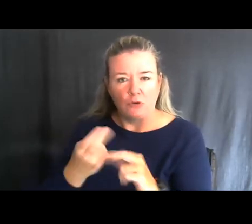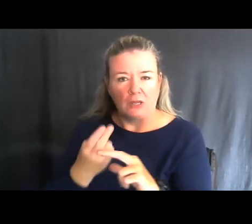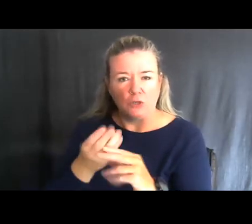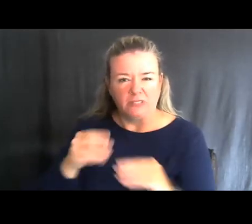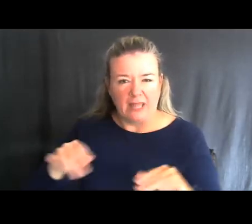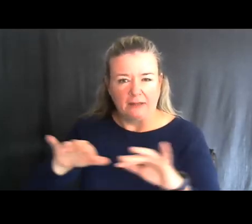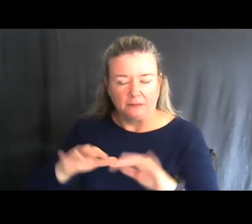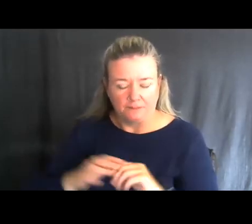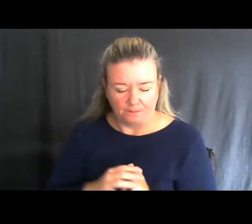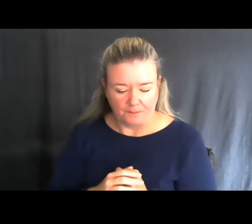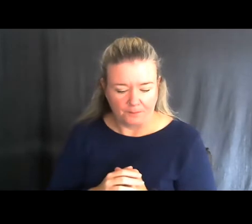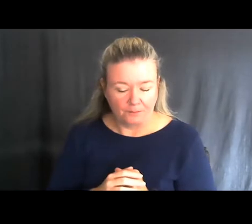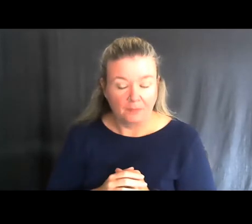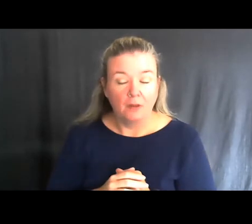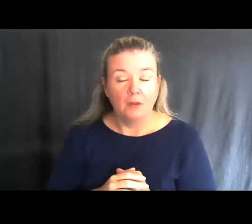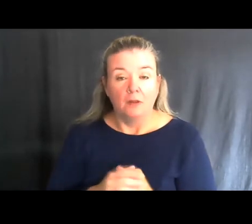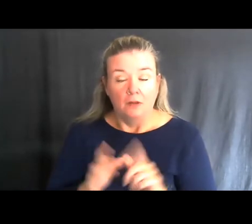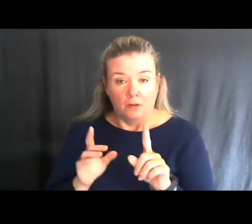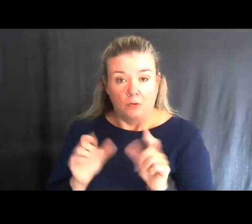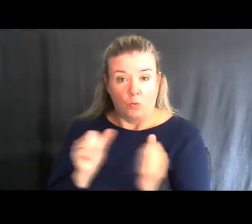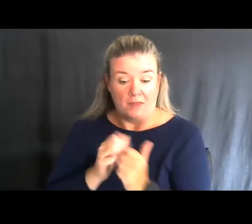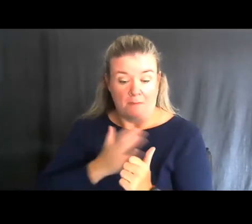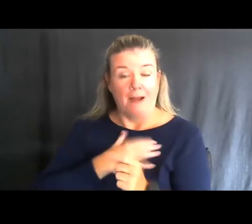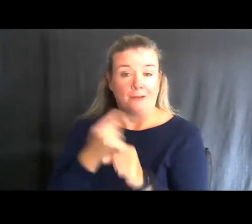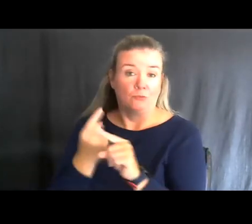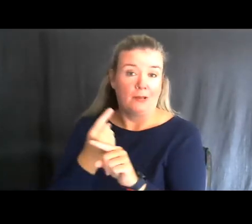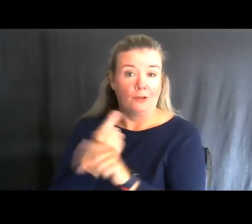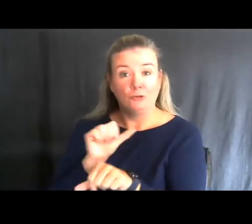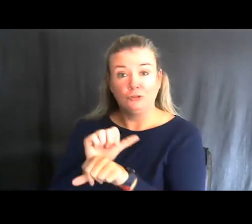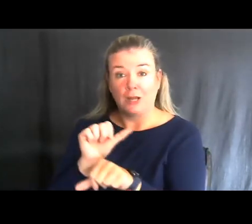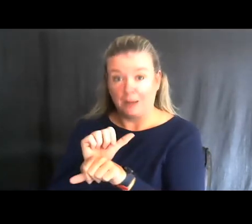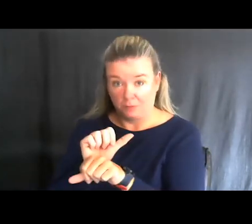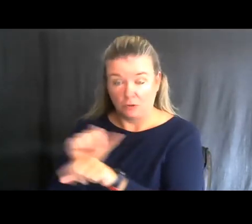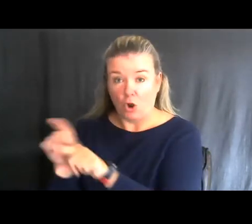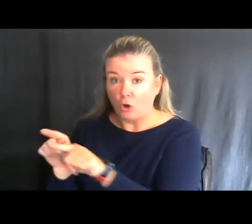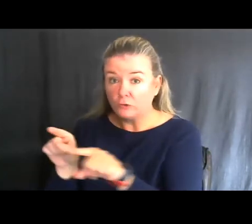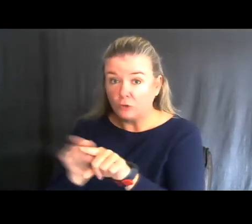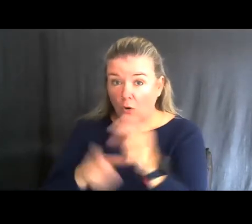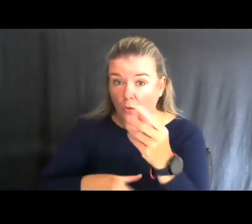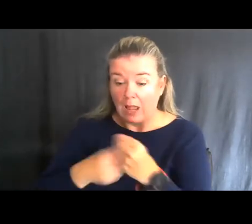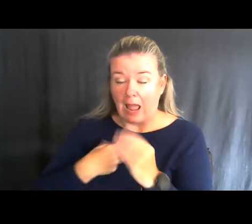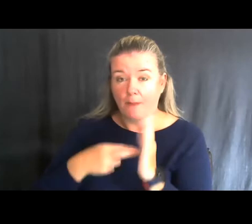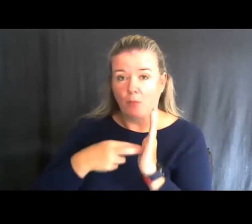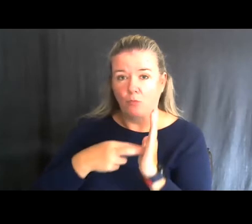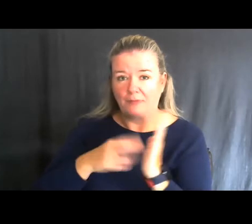So, in addition to my regular job, I am also a representative on the DNR Accessibility